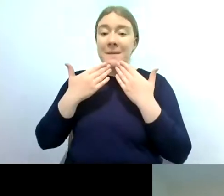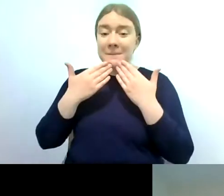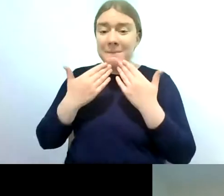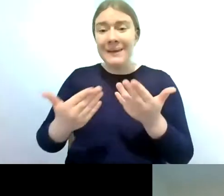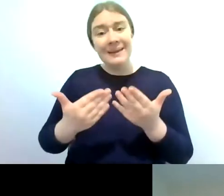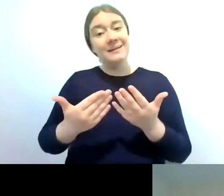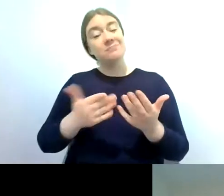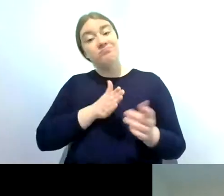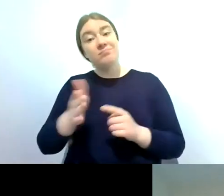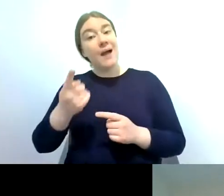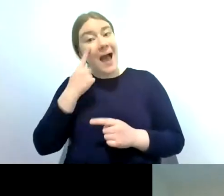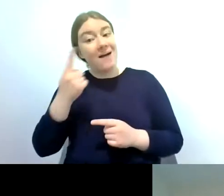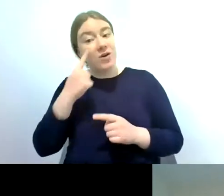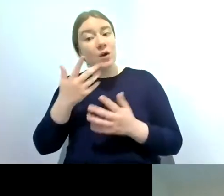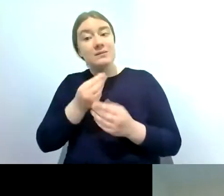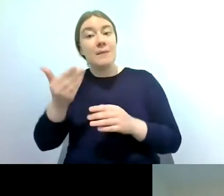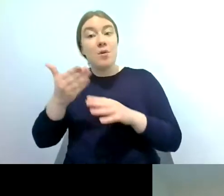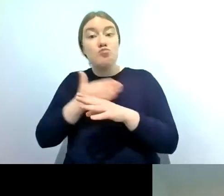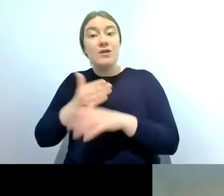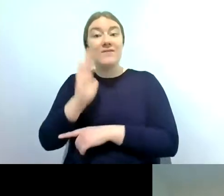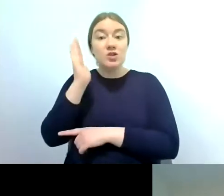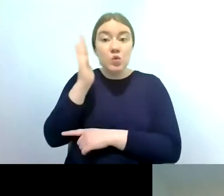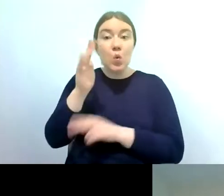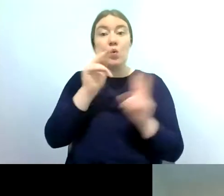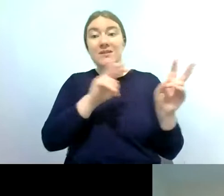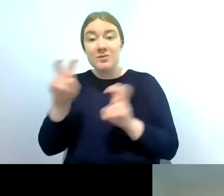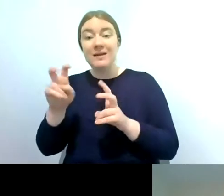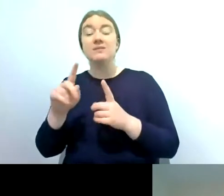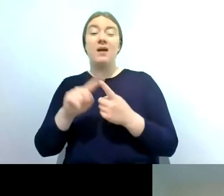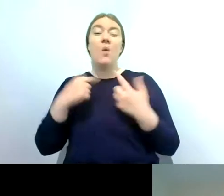some of the previous talks topics such as well there's an overview of the unlocking the severn